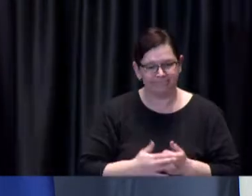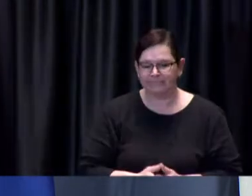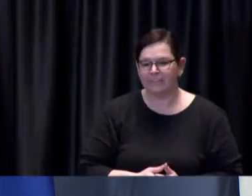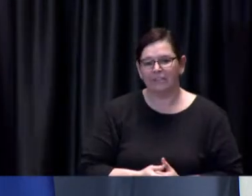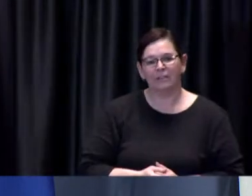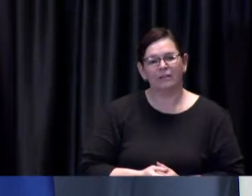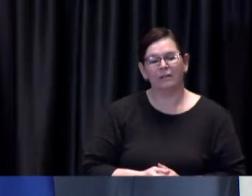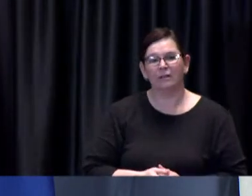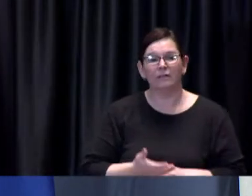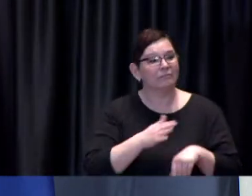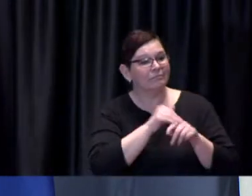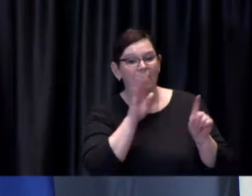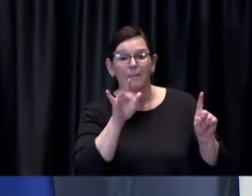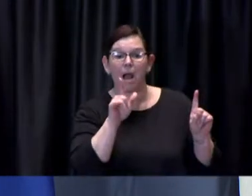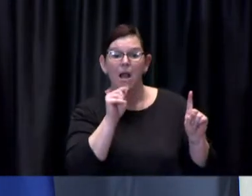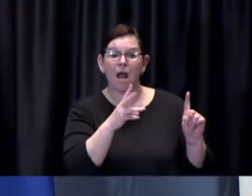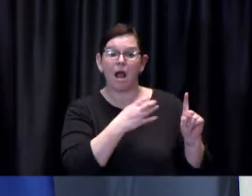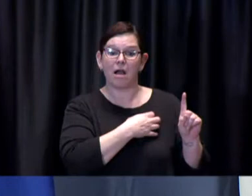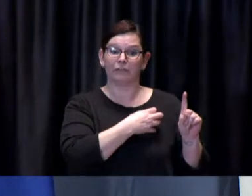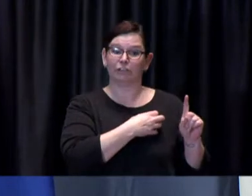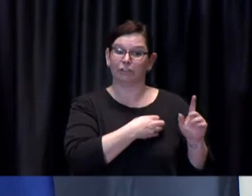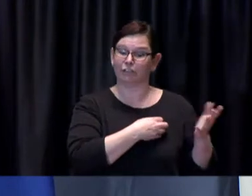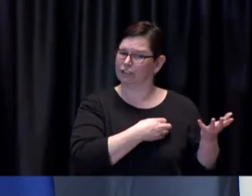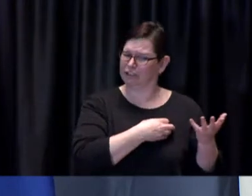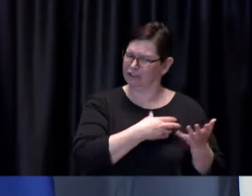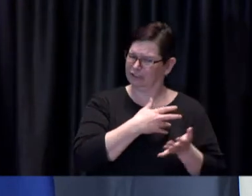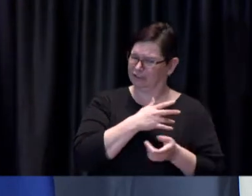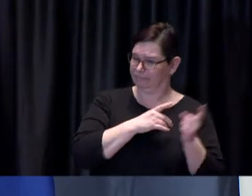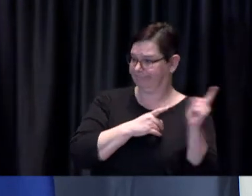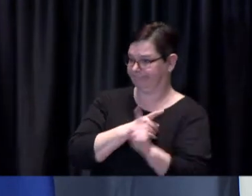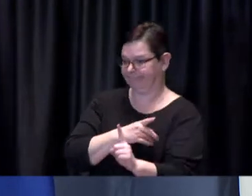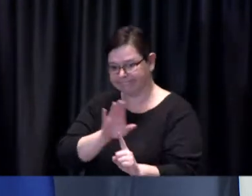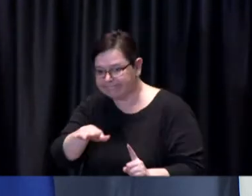Brad: Grant anything you'd like to add to that that piece around enforcement of this particular measure?